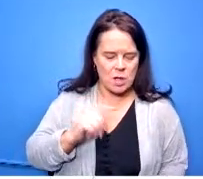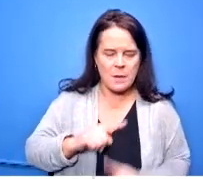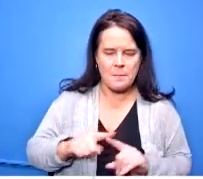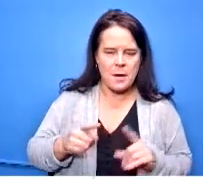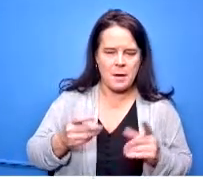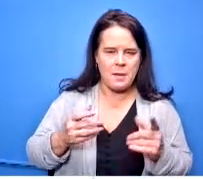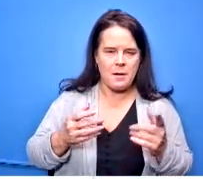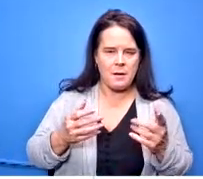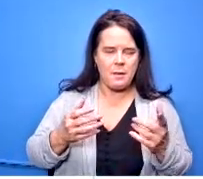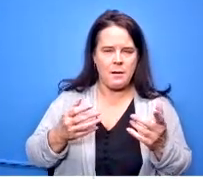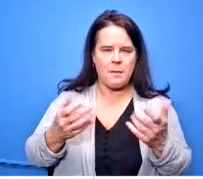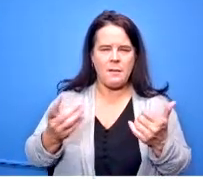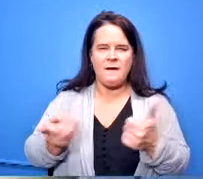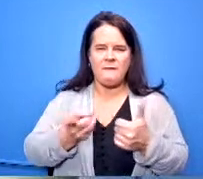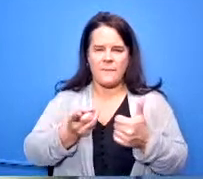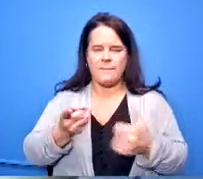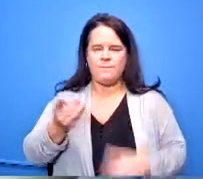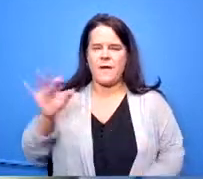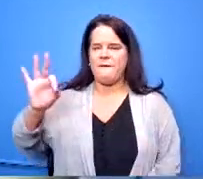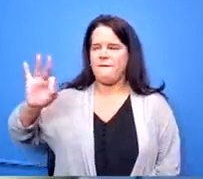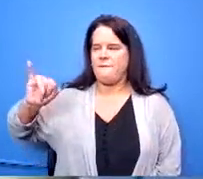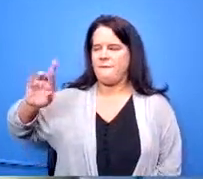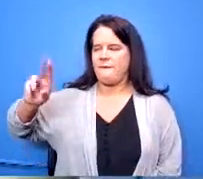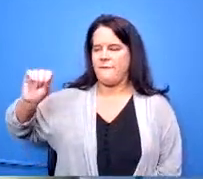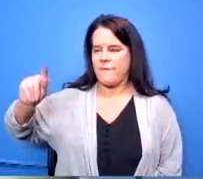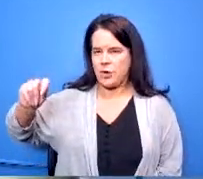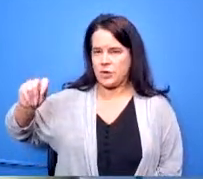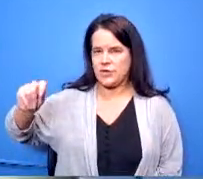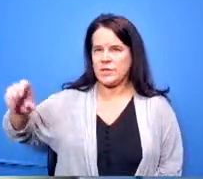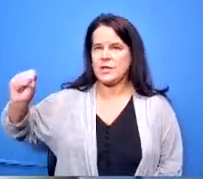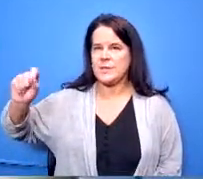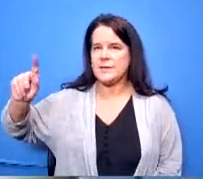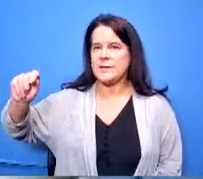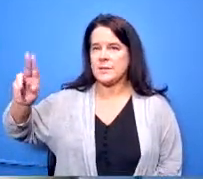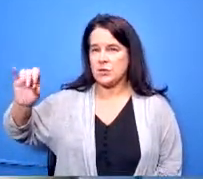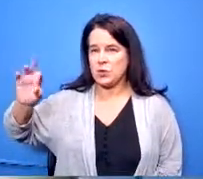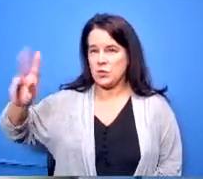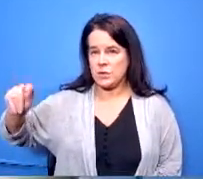the first student first student is the the company that does our routing services that's the one you